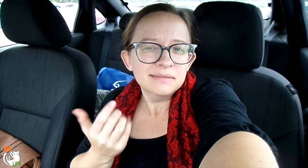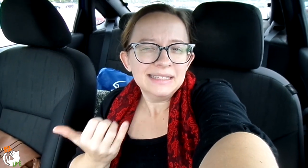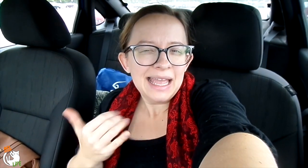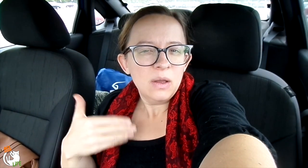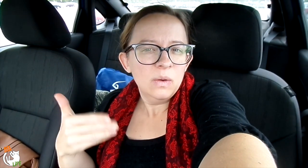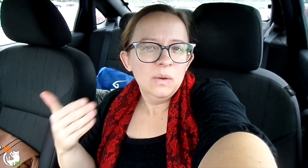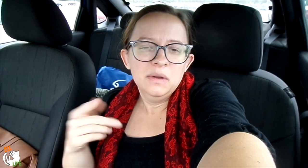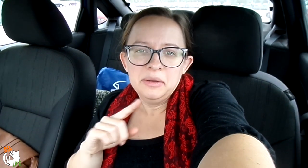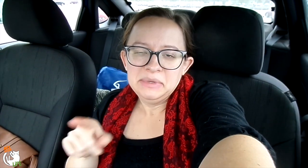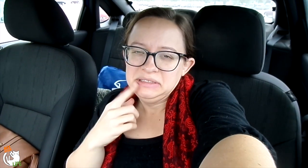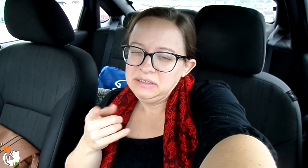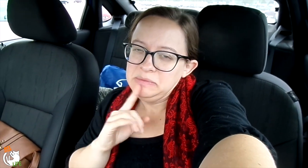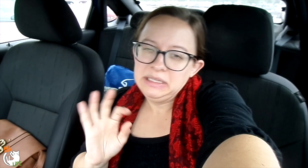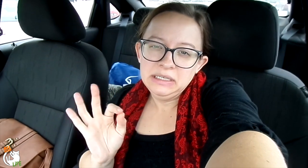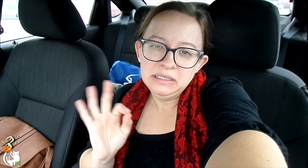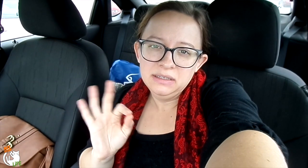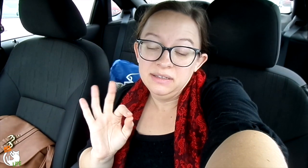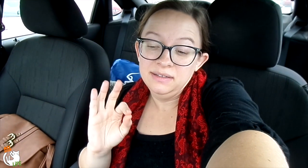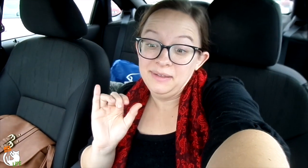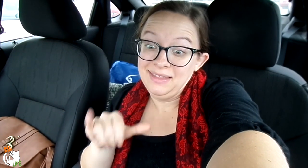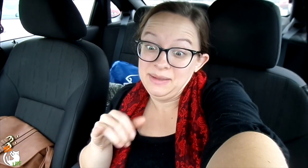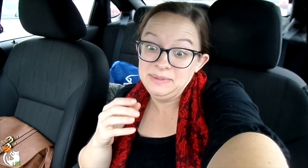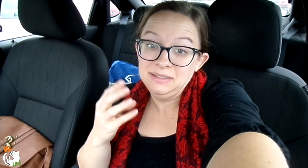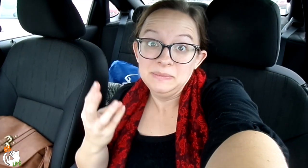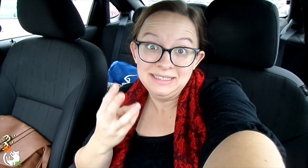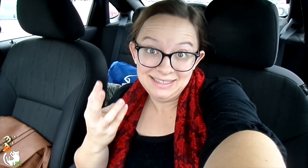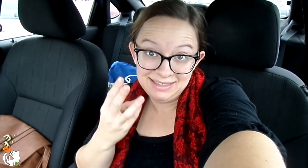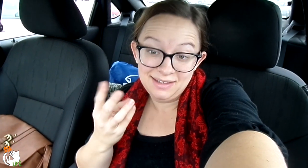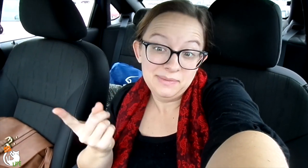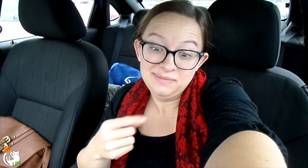Little bit of pain every once and a while but it's really no big deal.